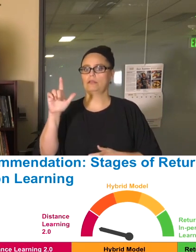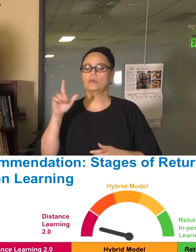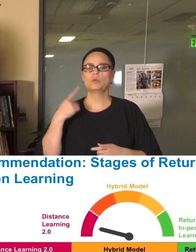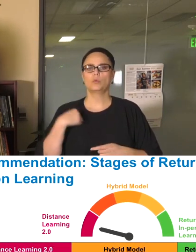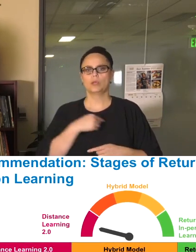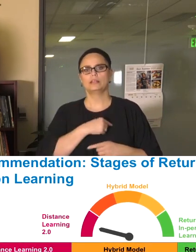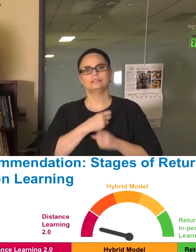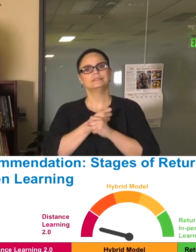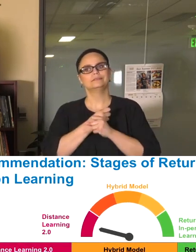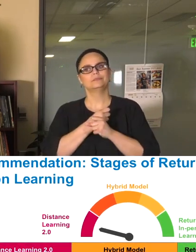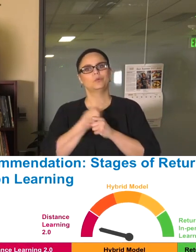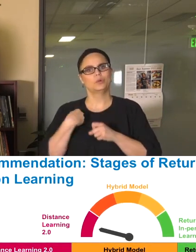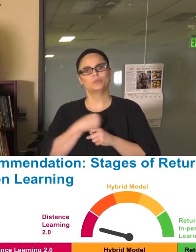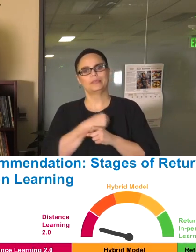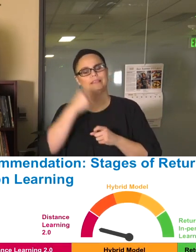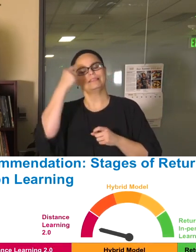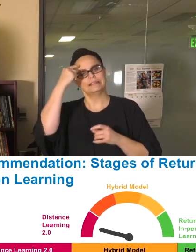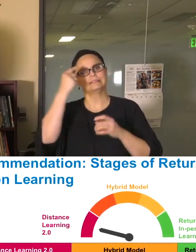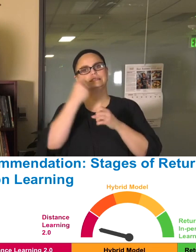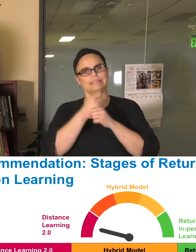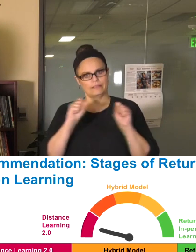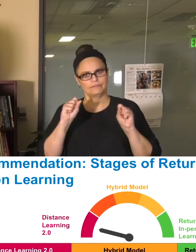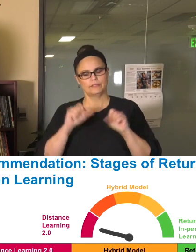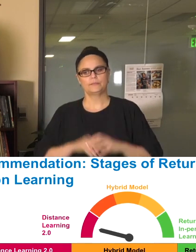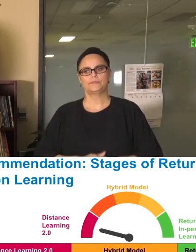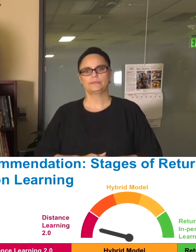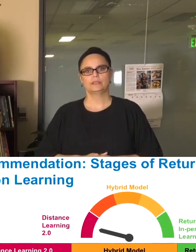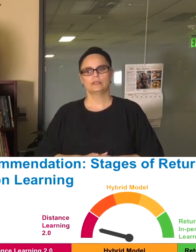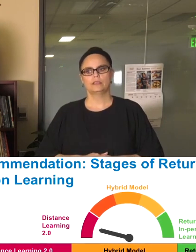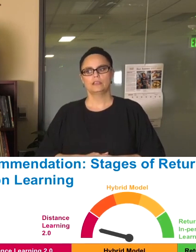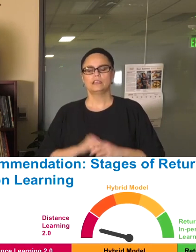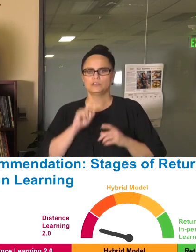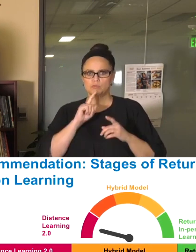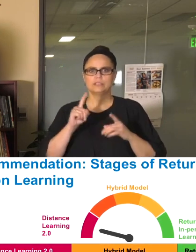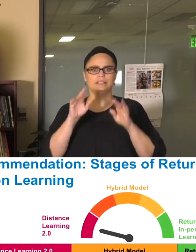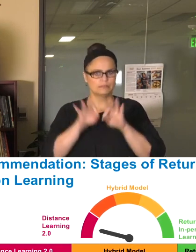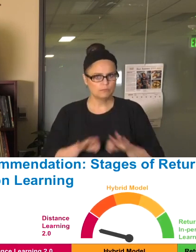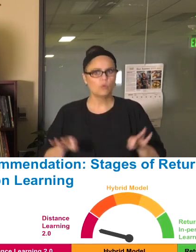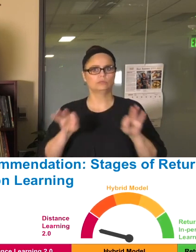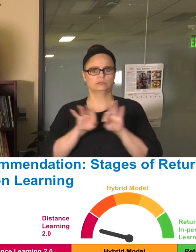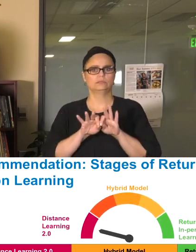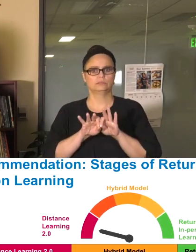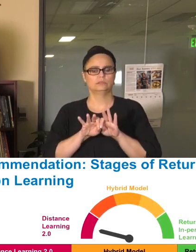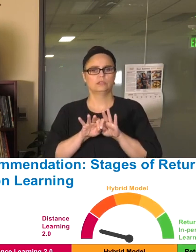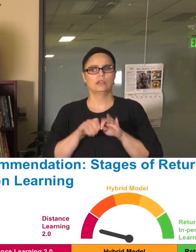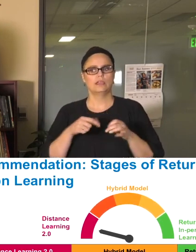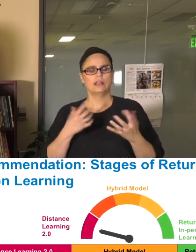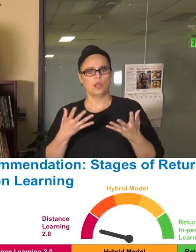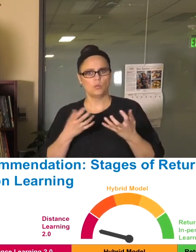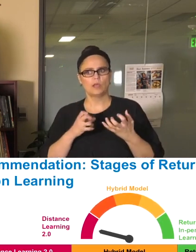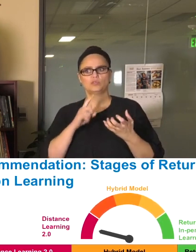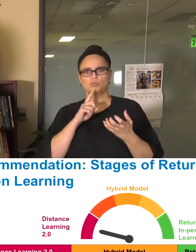To begin with the safety of our staff and our students is paramount in all of this, and I want to stand behind a decision for